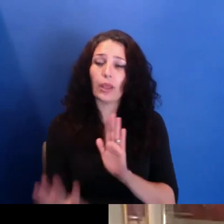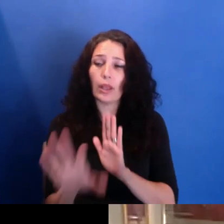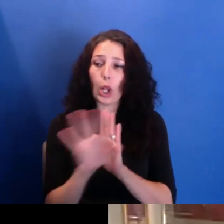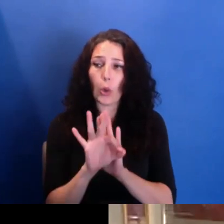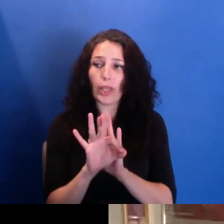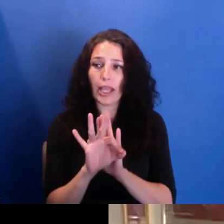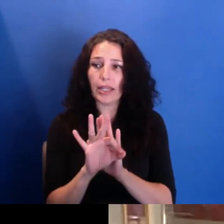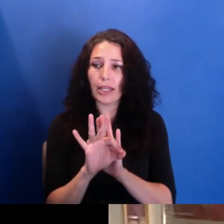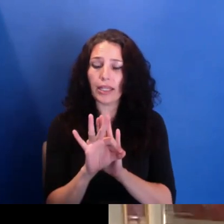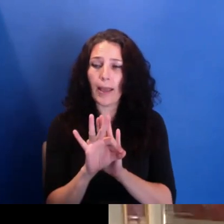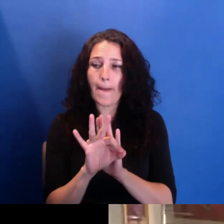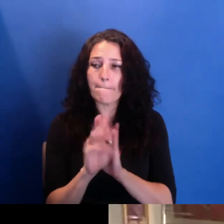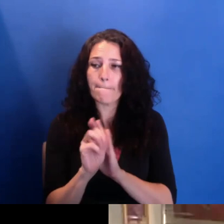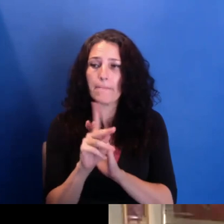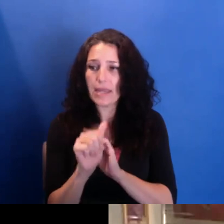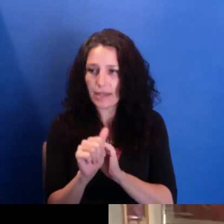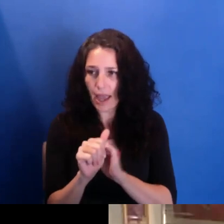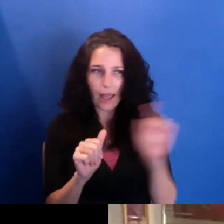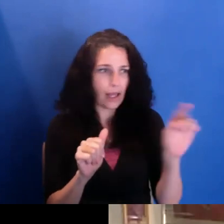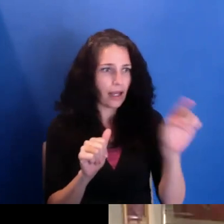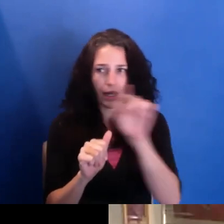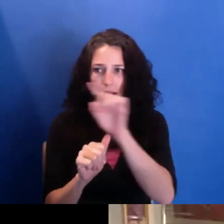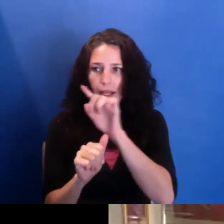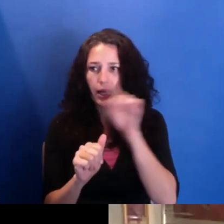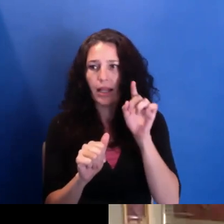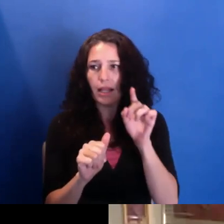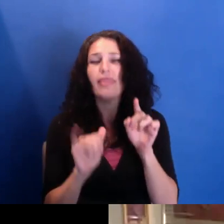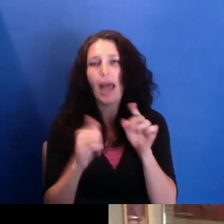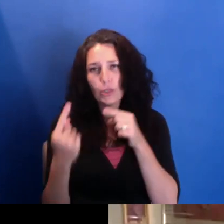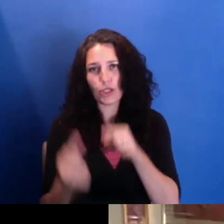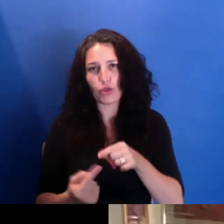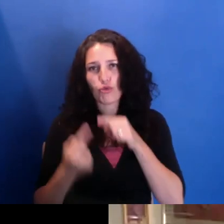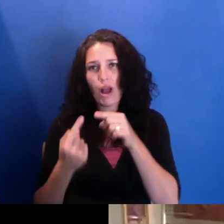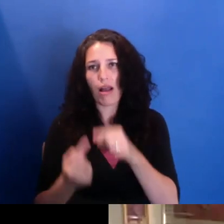And there have been victories in that struggle. I think what-- what--